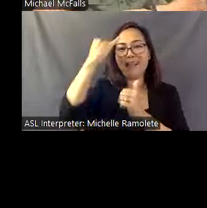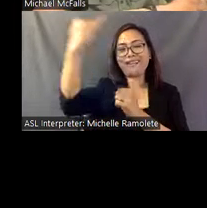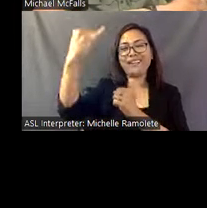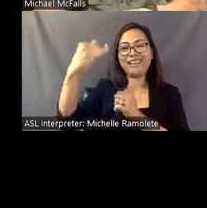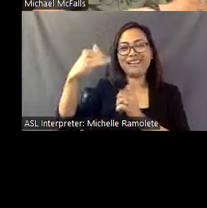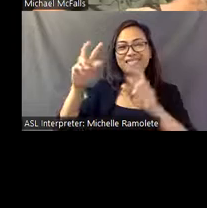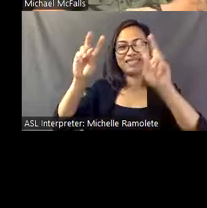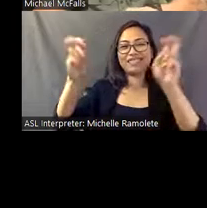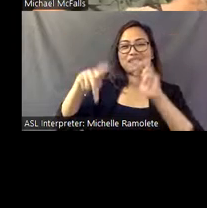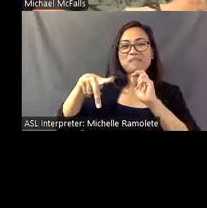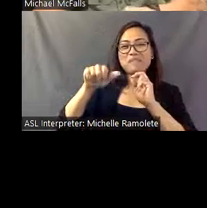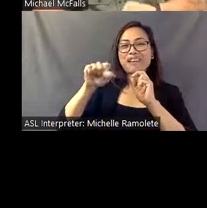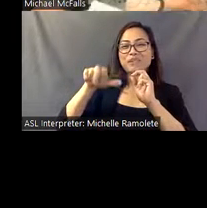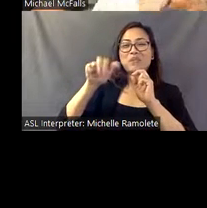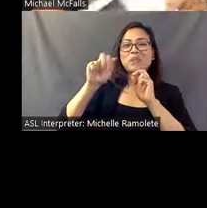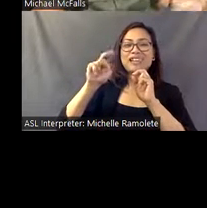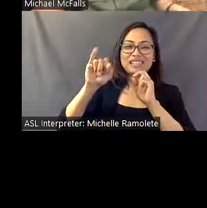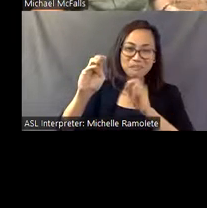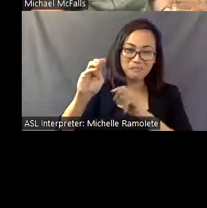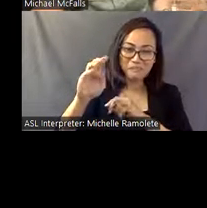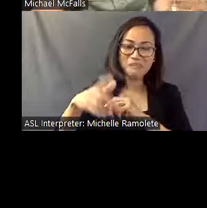Pasaquan comes about, according to Eddie Martin.